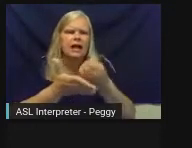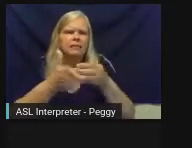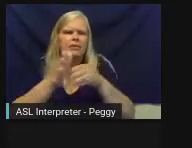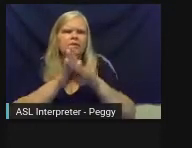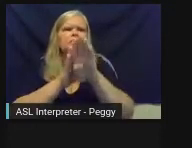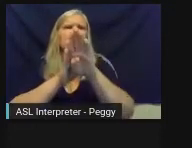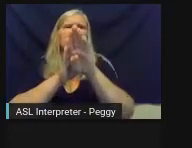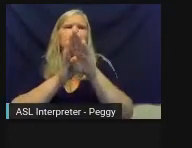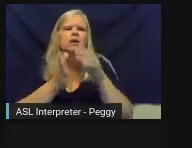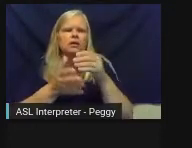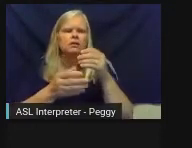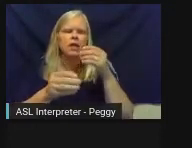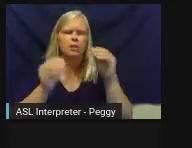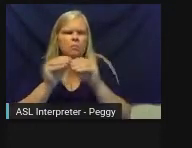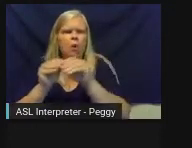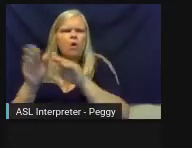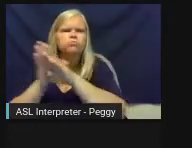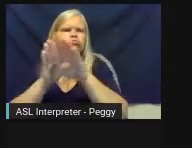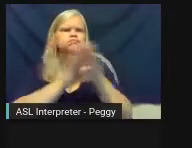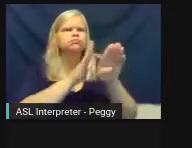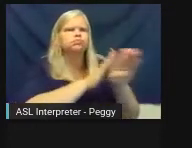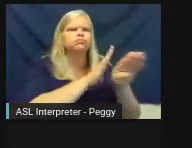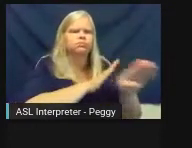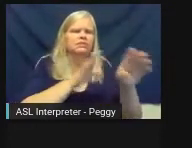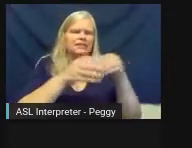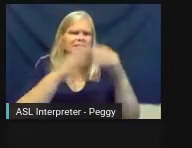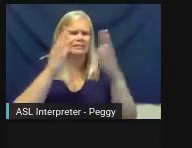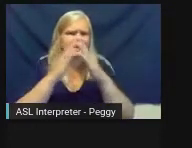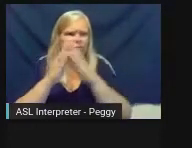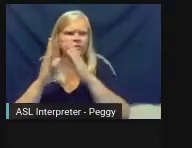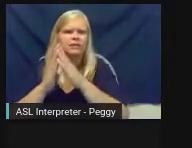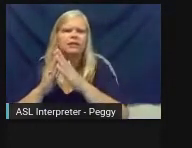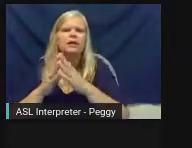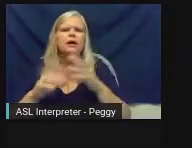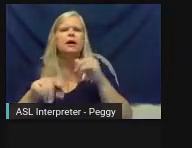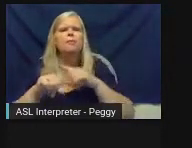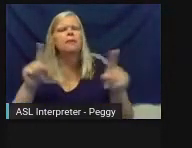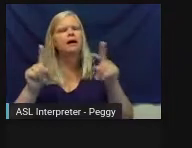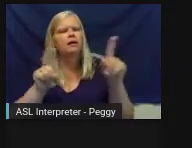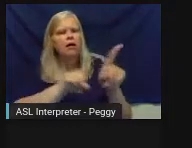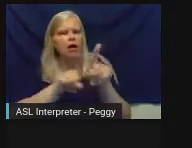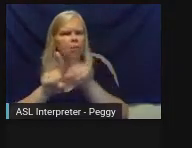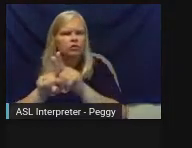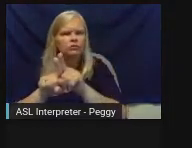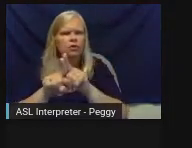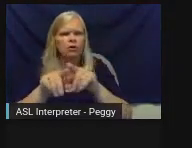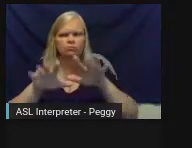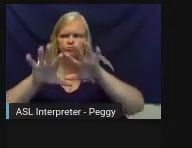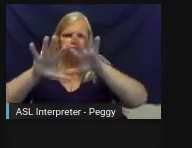but one of the best ways to drive that while also building that social cohesion is through really